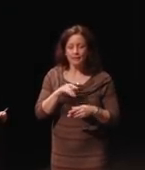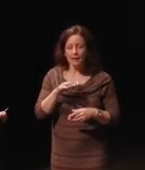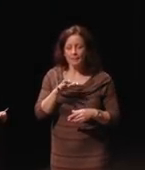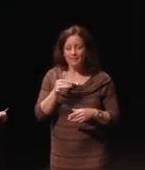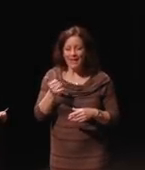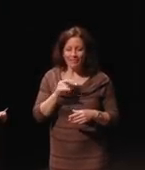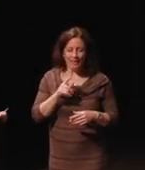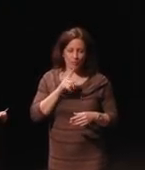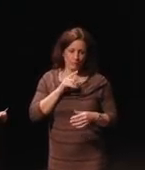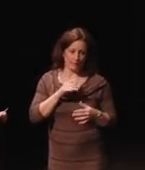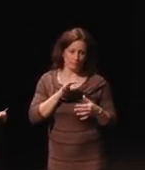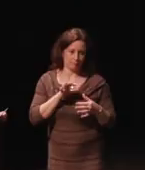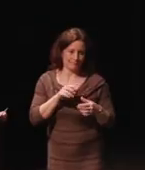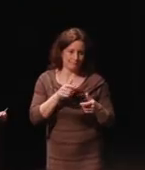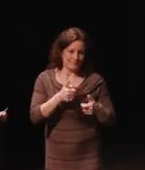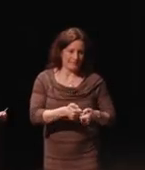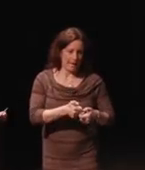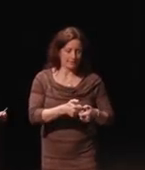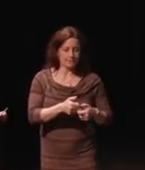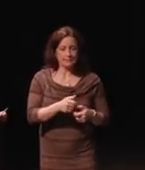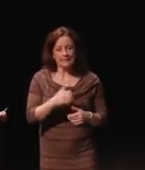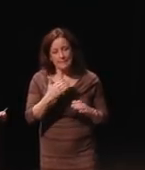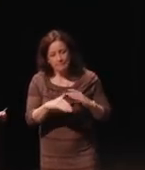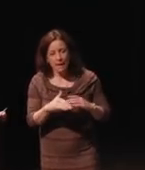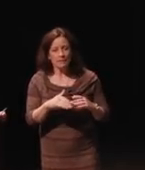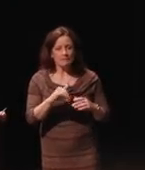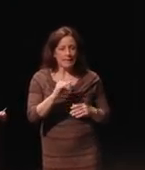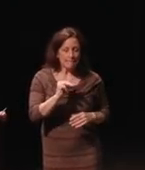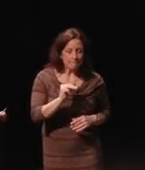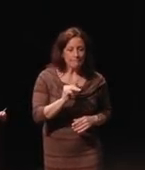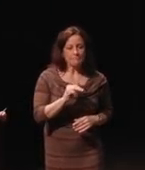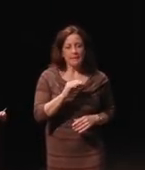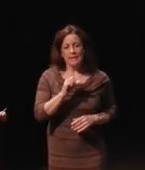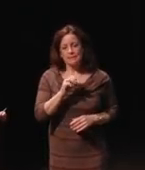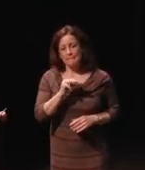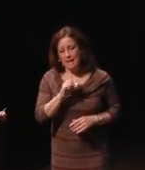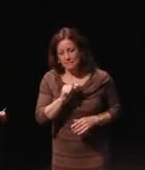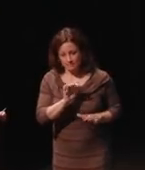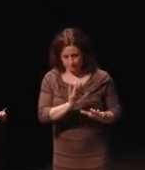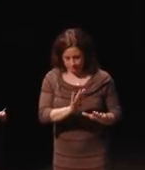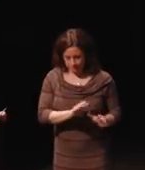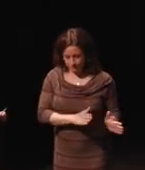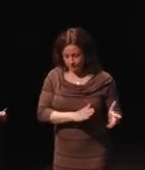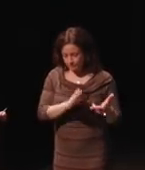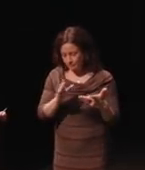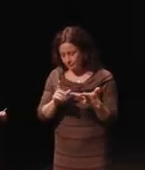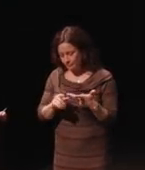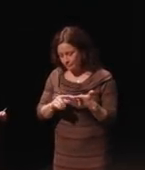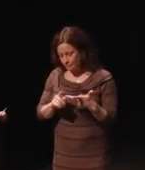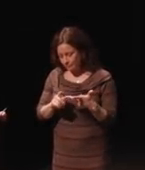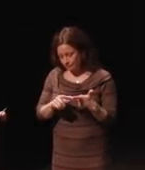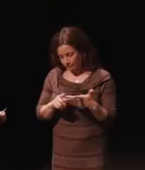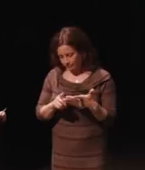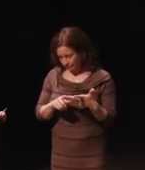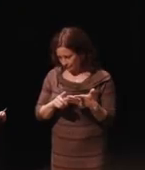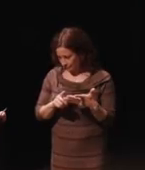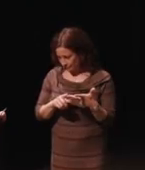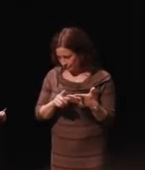really in text such as email, instant messaging, and sms. There's also another component of videoconferencing,